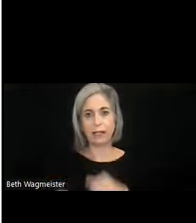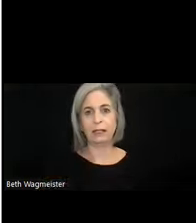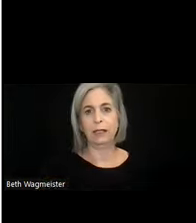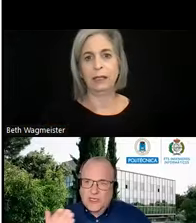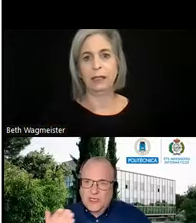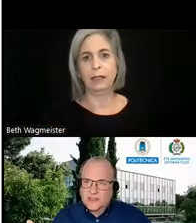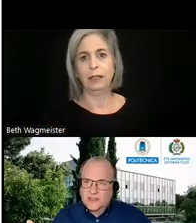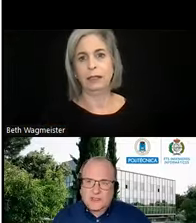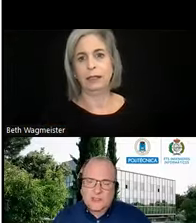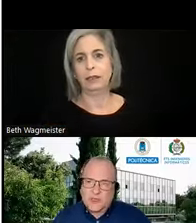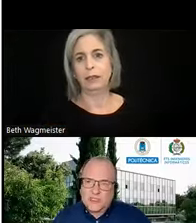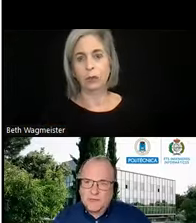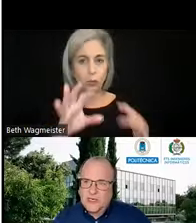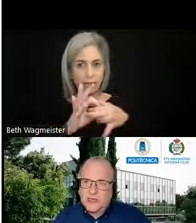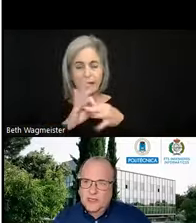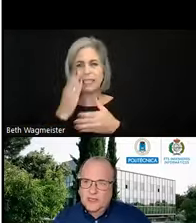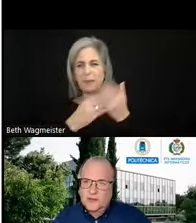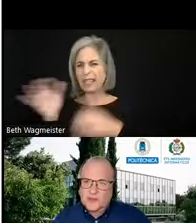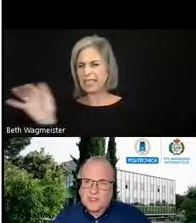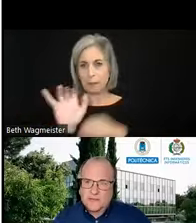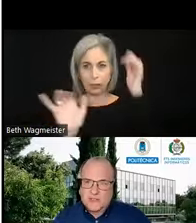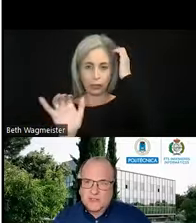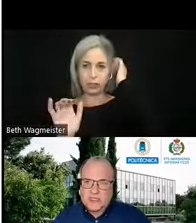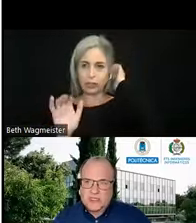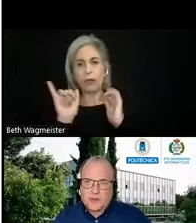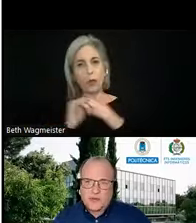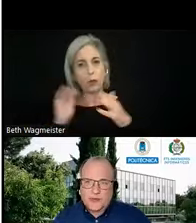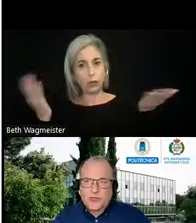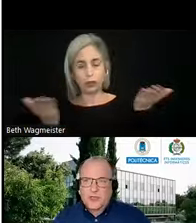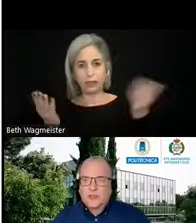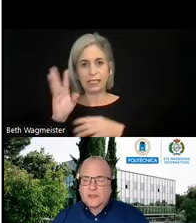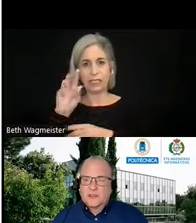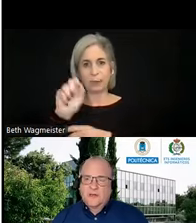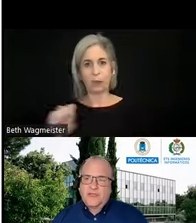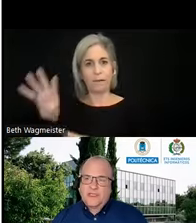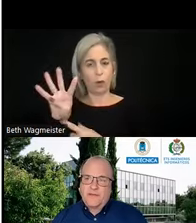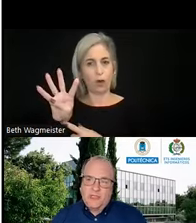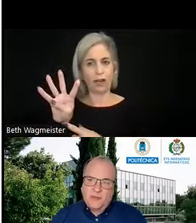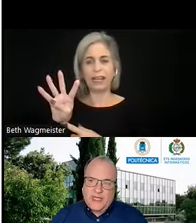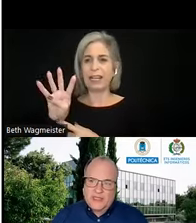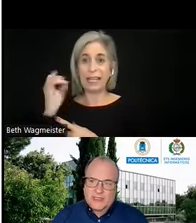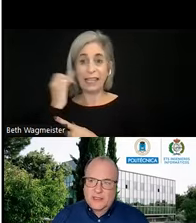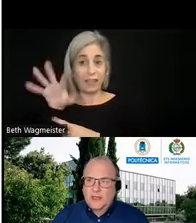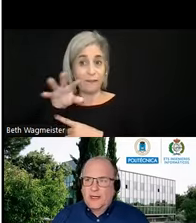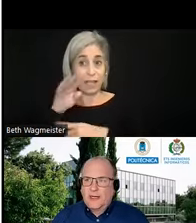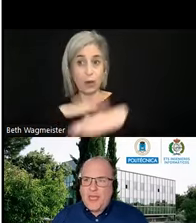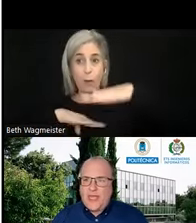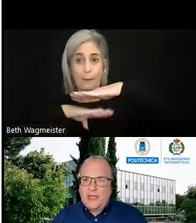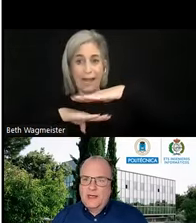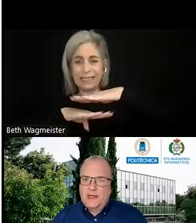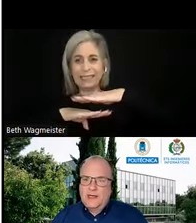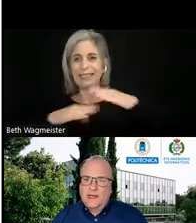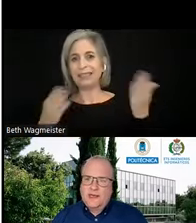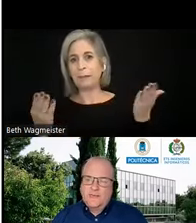related to something similar to the services in 6.4. So if there's a video-based mail and